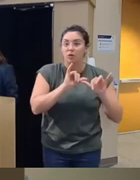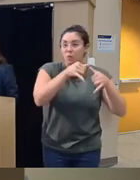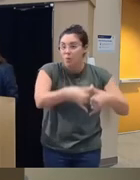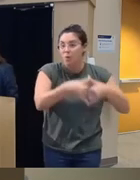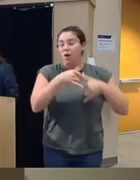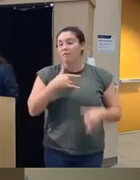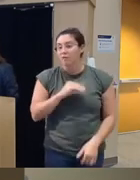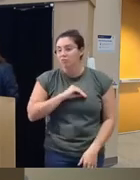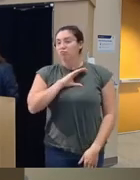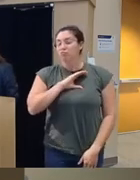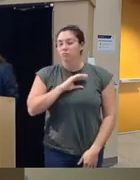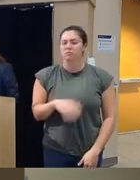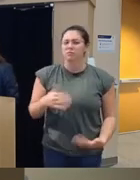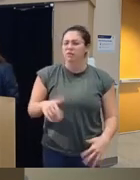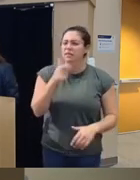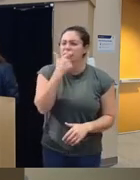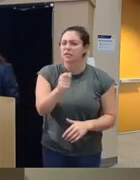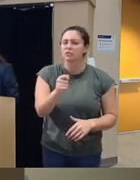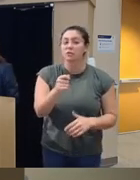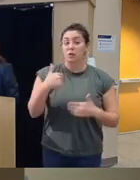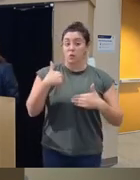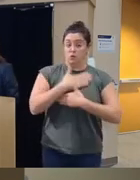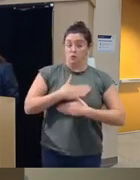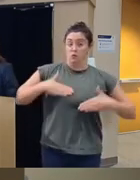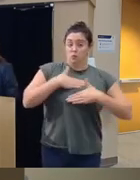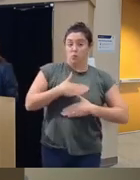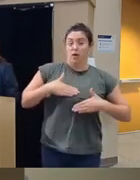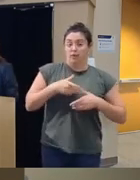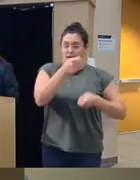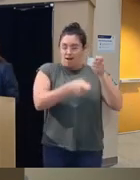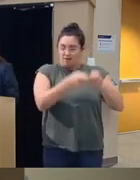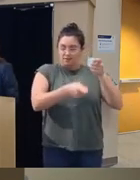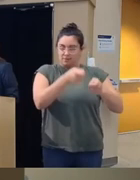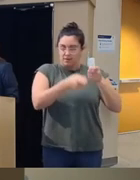thought the interesting finding to me was this enjoying the customization of the ad Avatar only